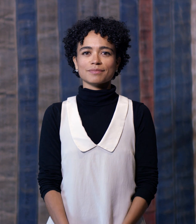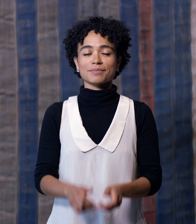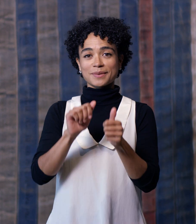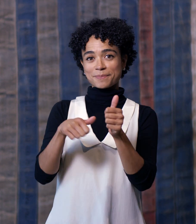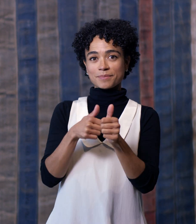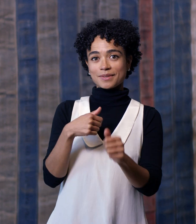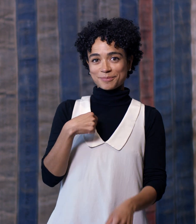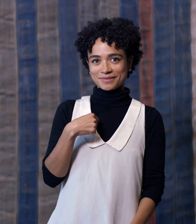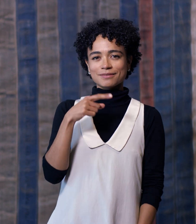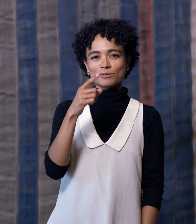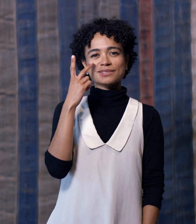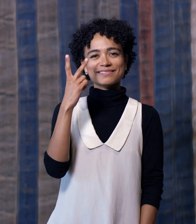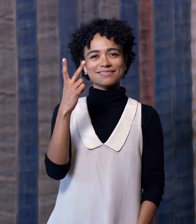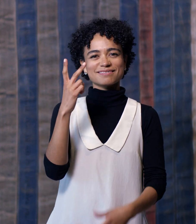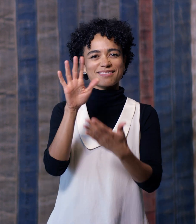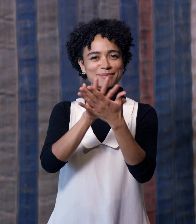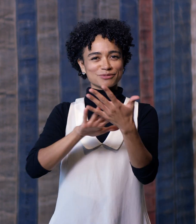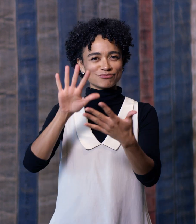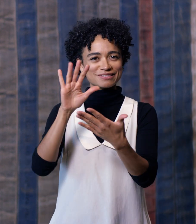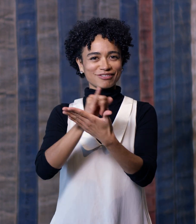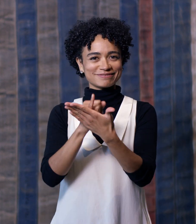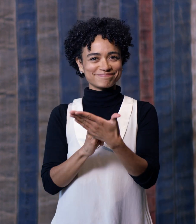Behind me you see a piece of abstract art.